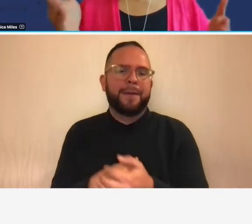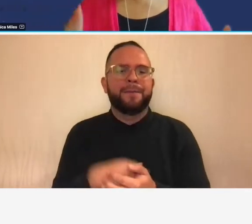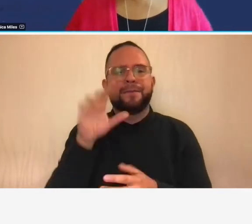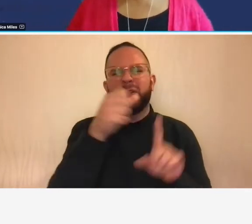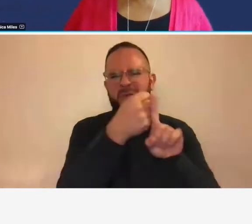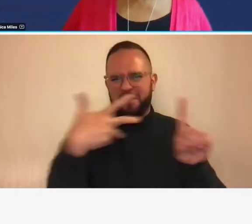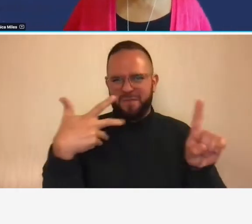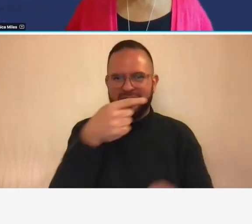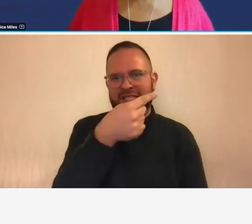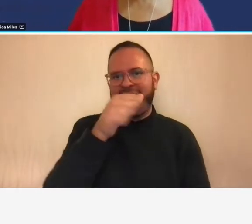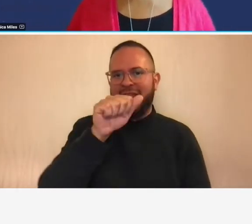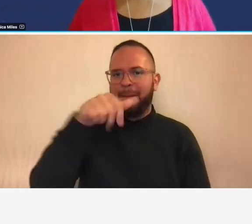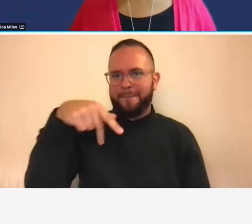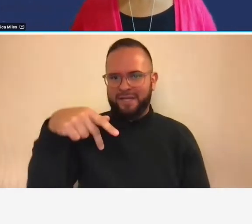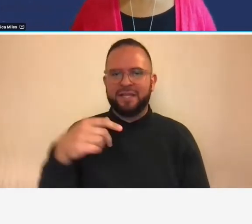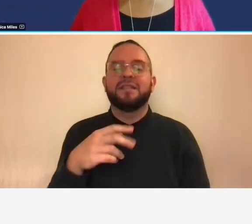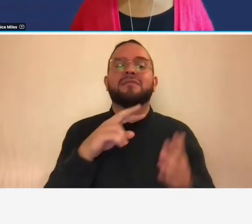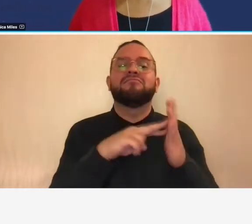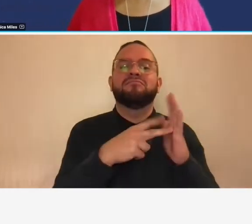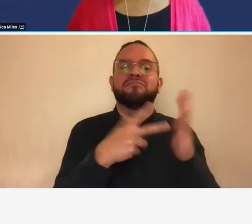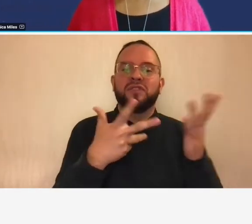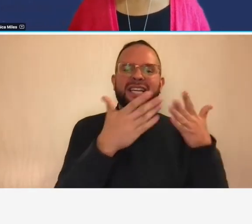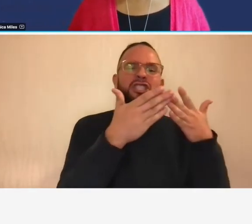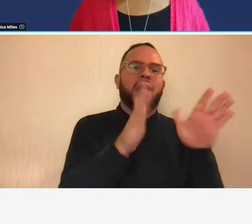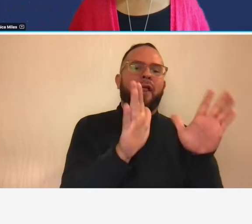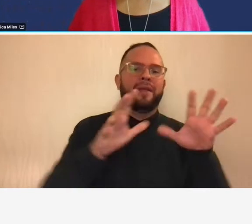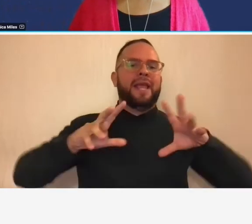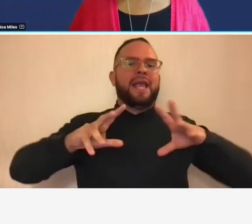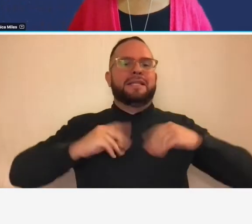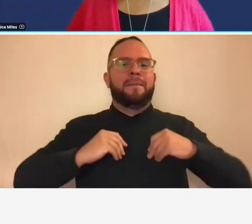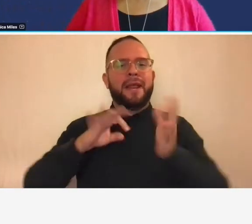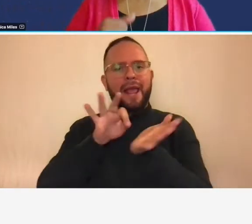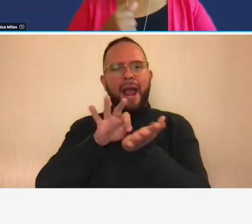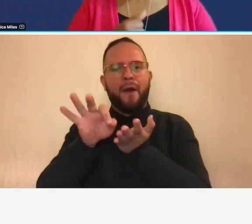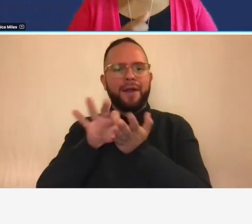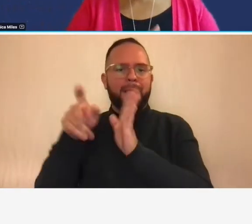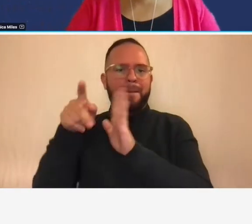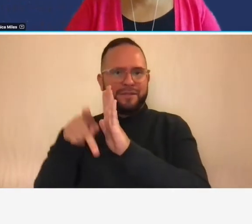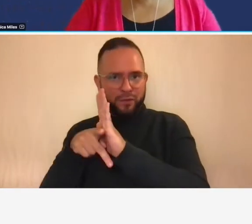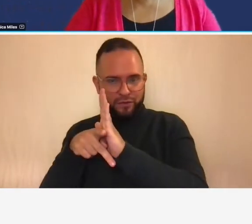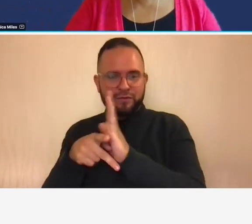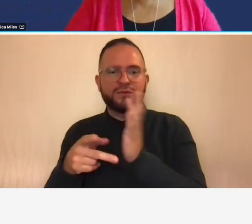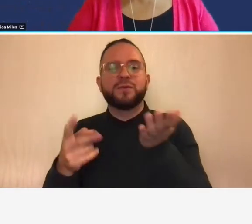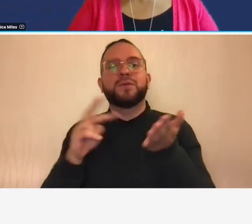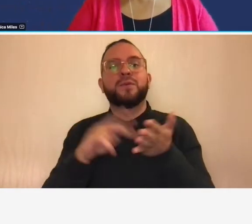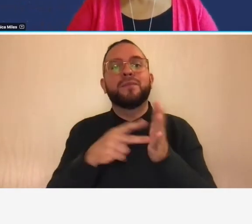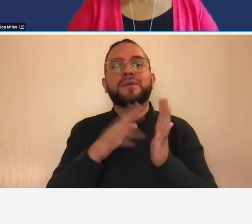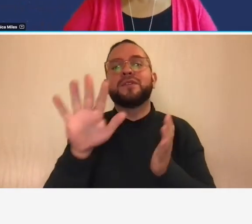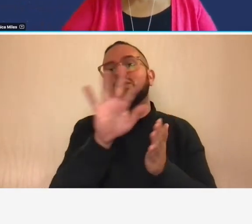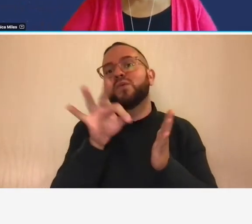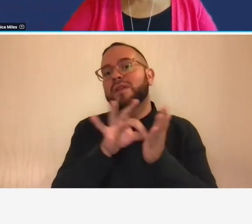screen it stands for generally accepted accounting principles so your accounting system must comply